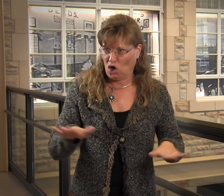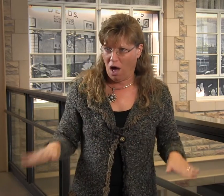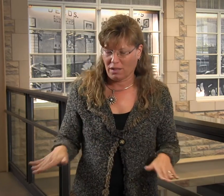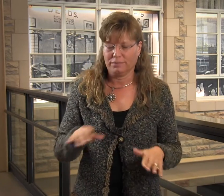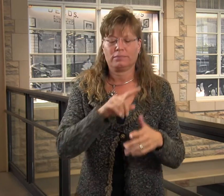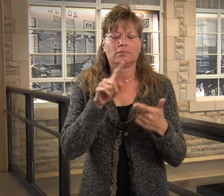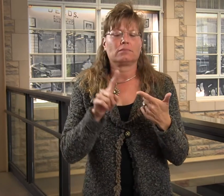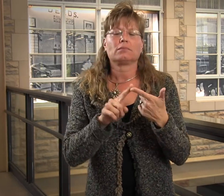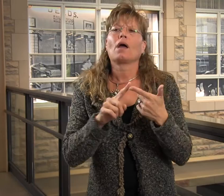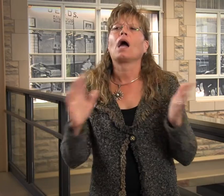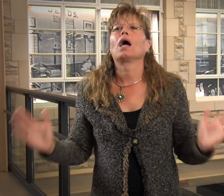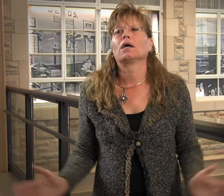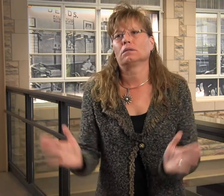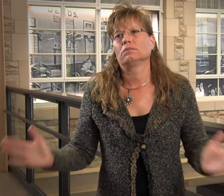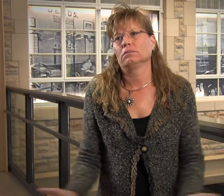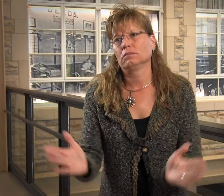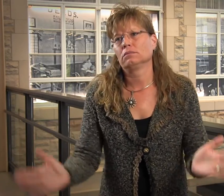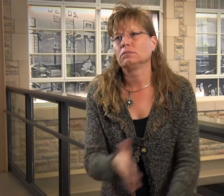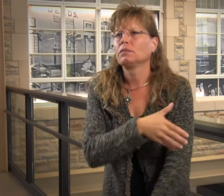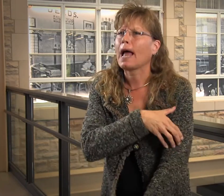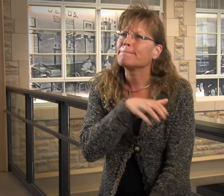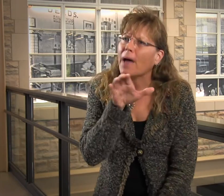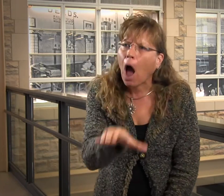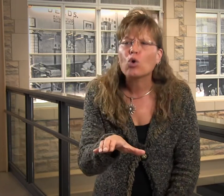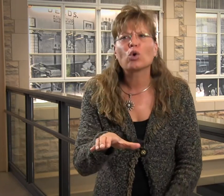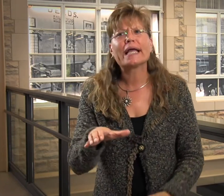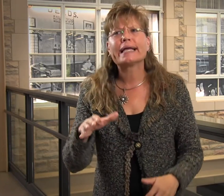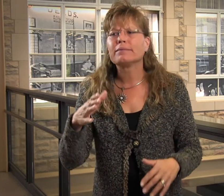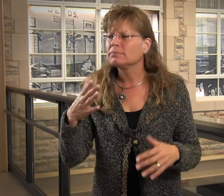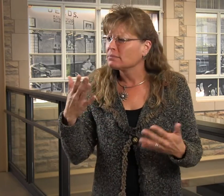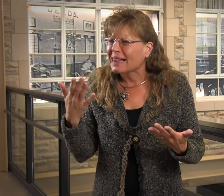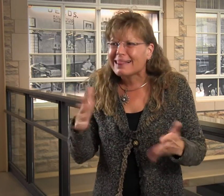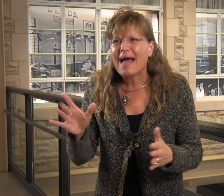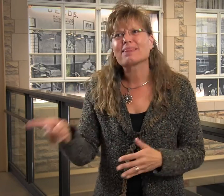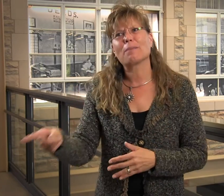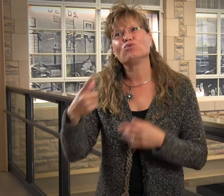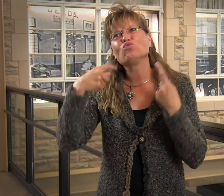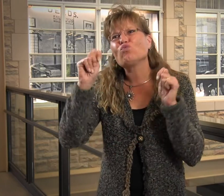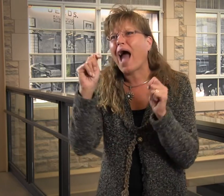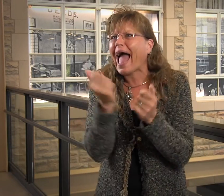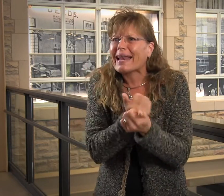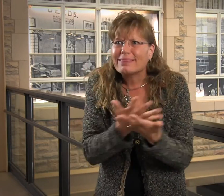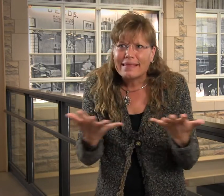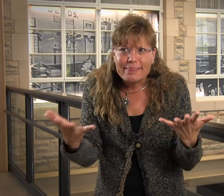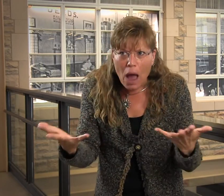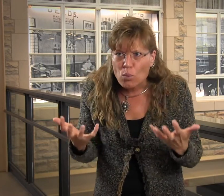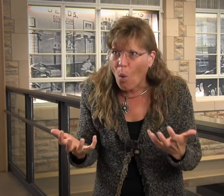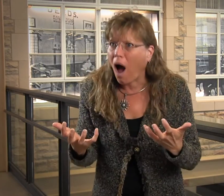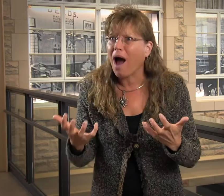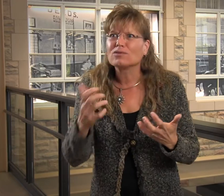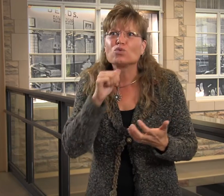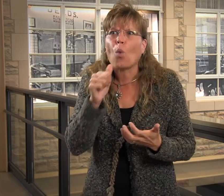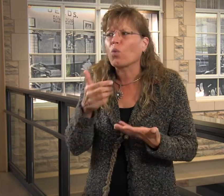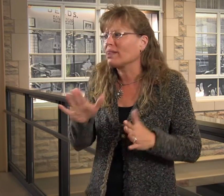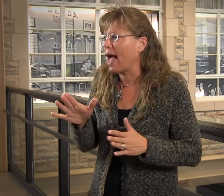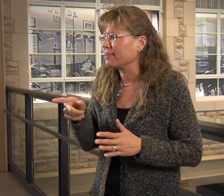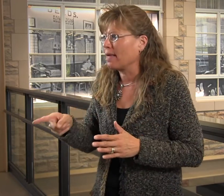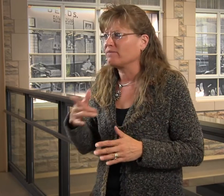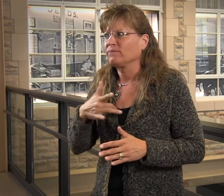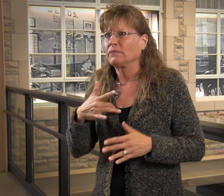It gives everything available to your child. Second thing, empower your child. Let them try whatever they want.